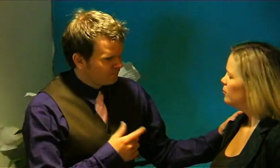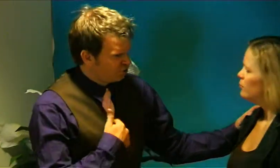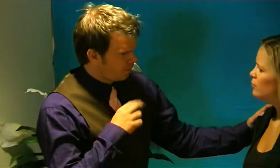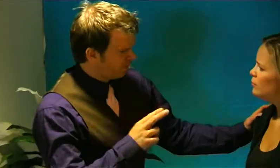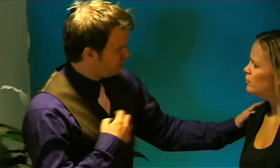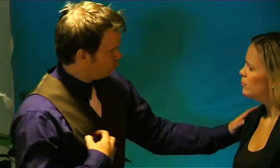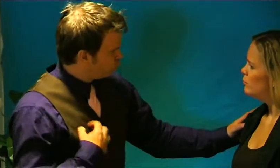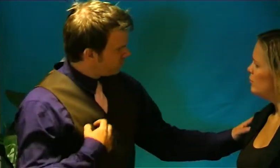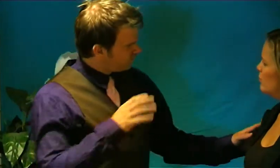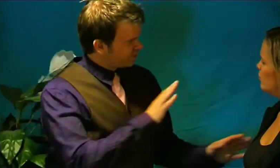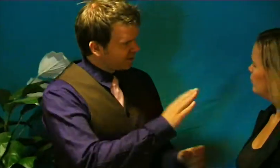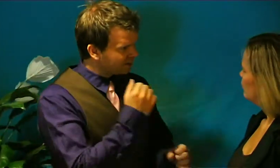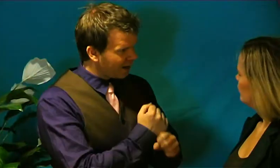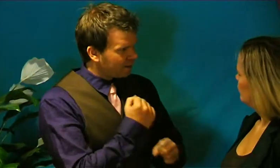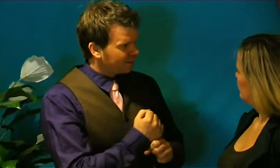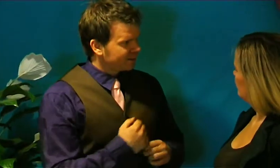You, I am worried of your work.